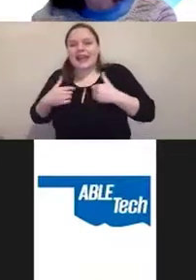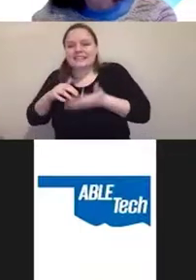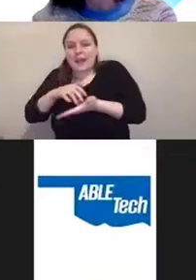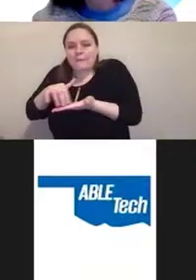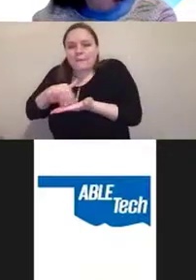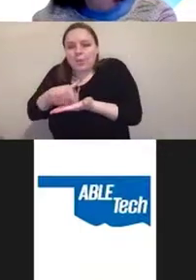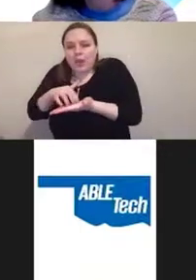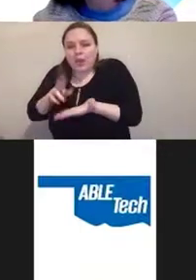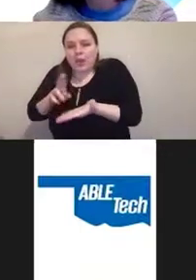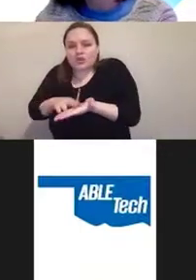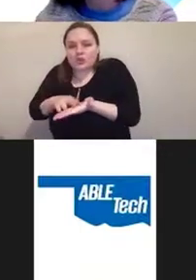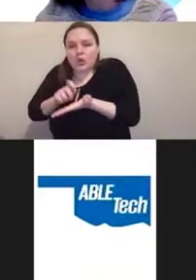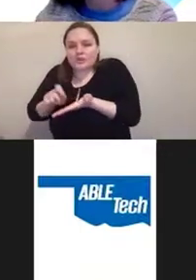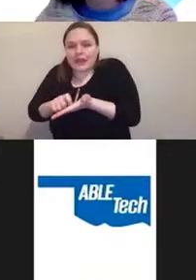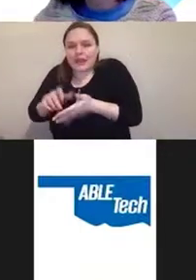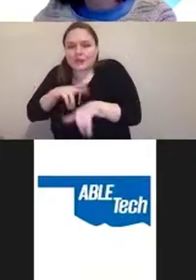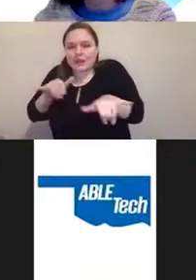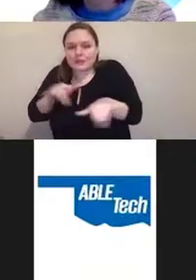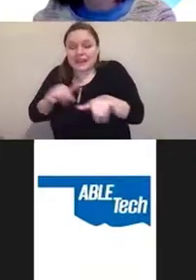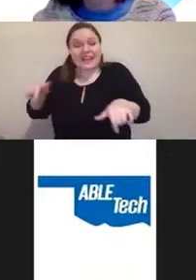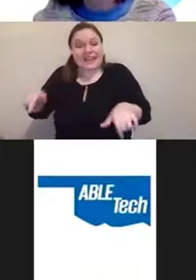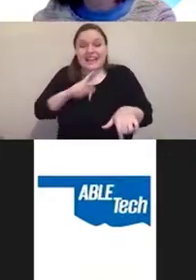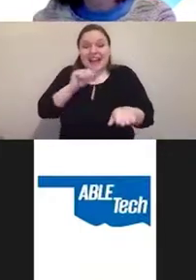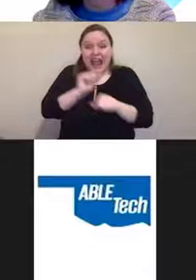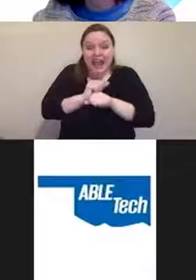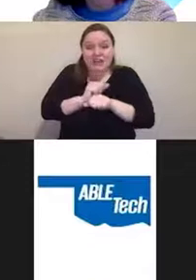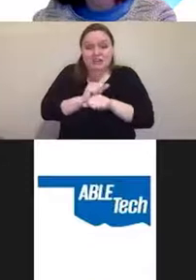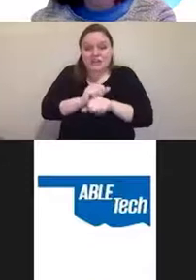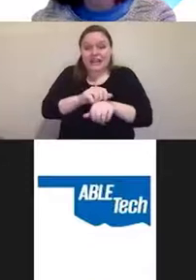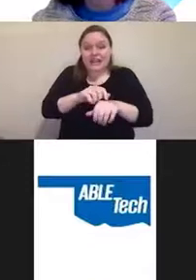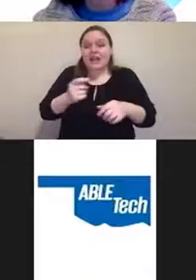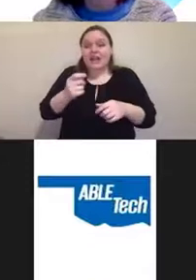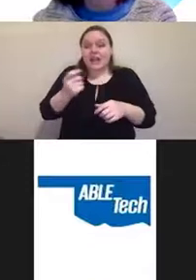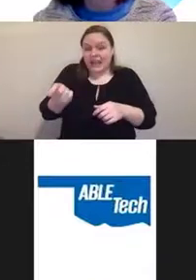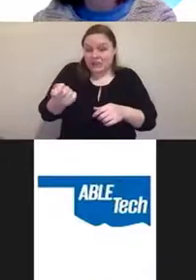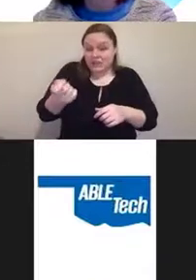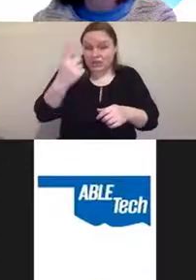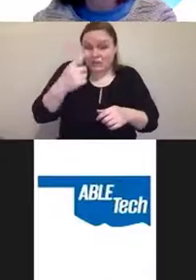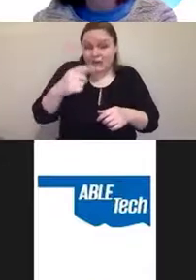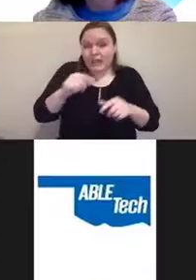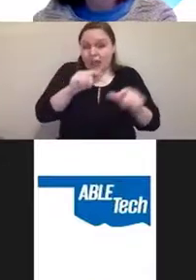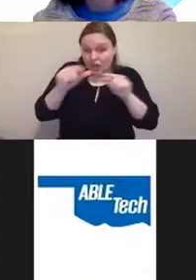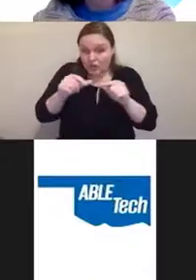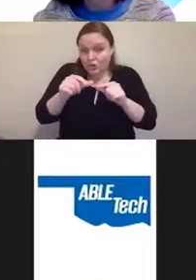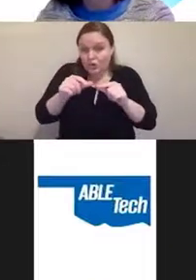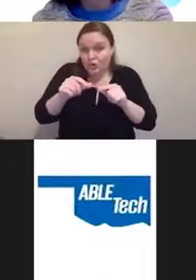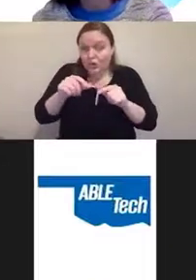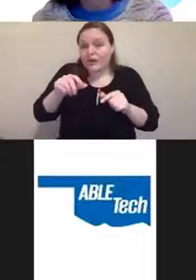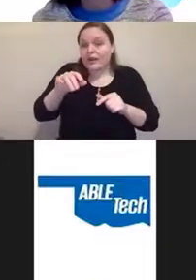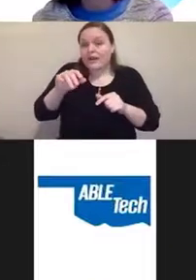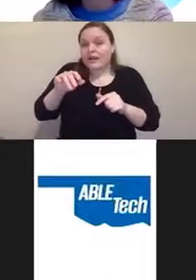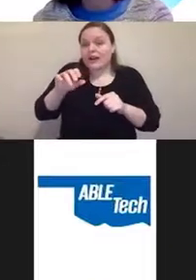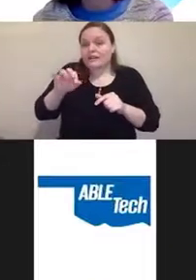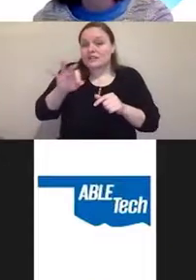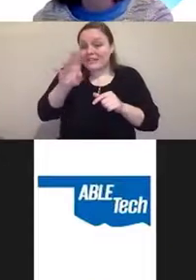he can actually execute and interpret a Google query faster than I can. And I type almost 100 words a minute.